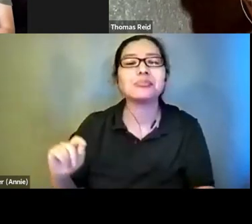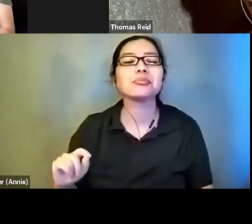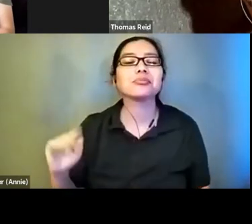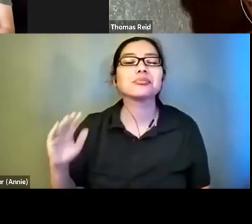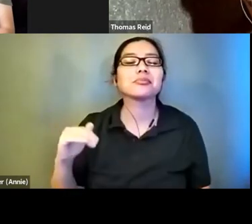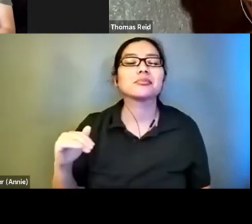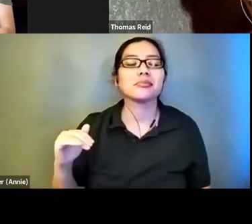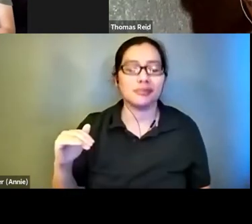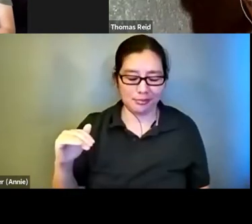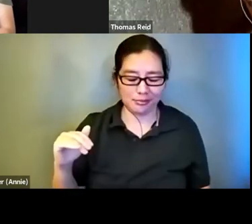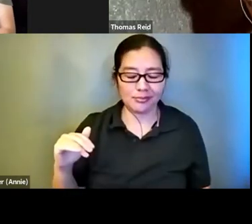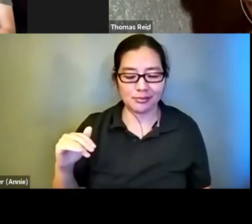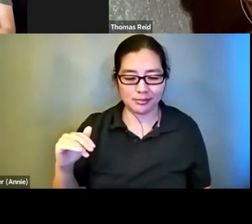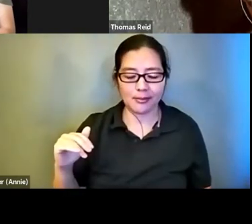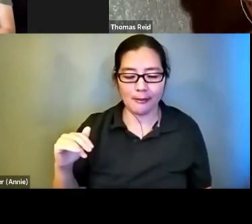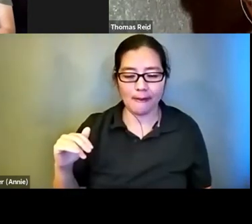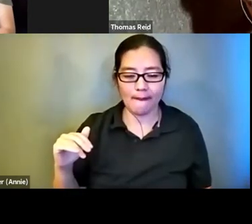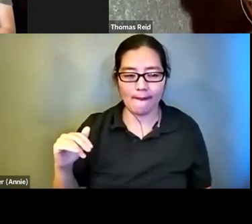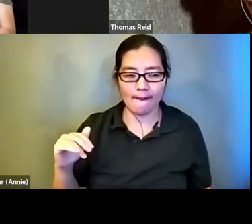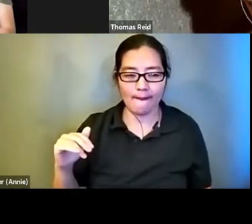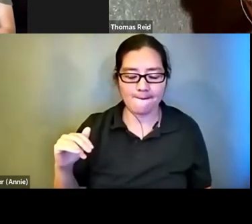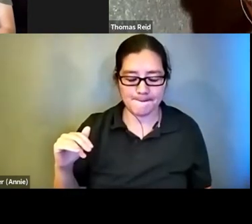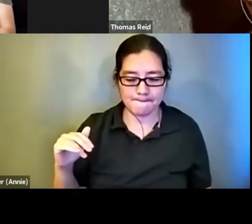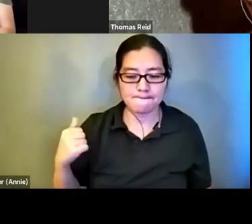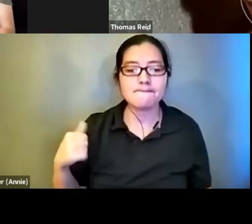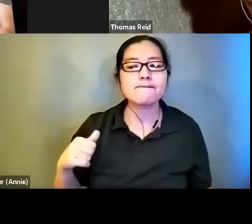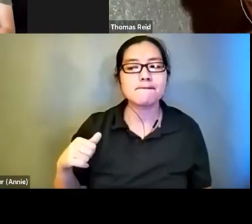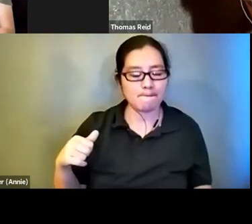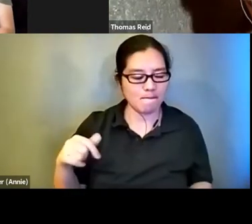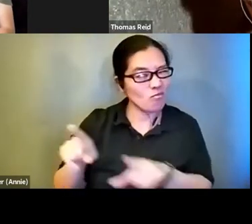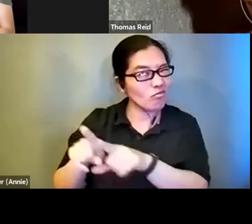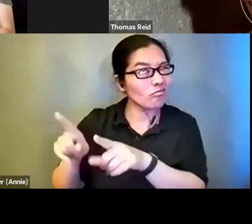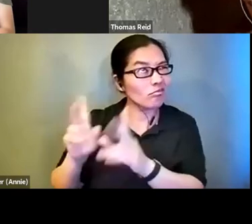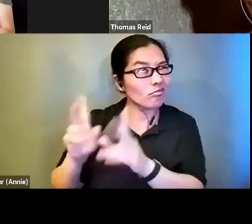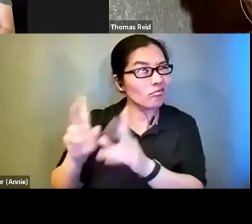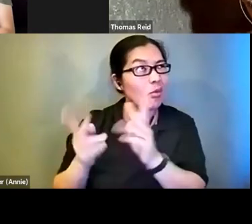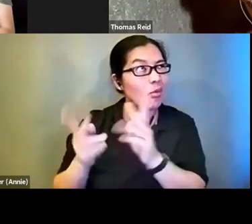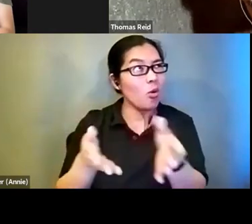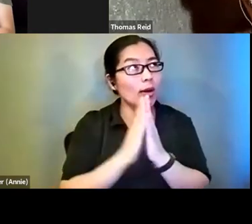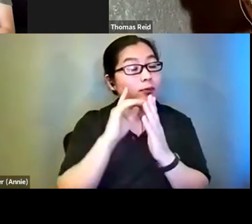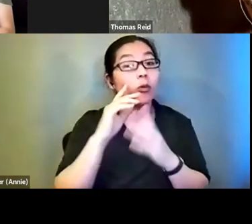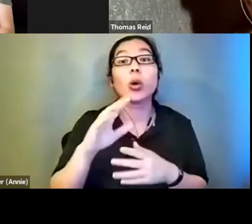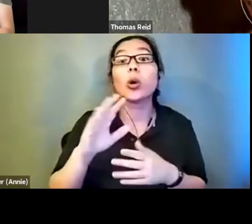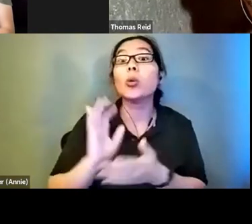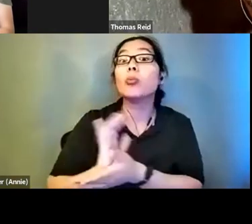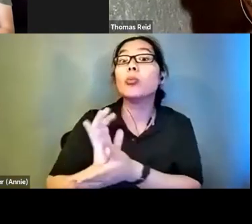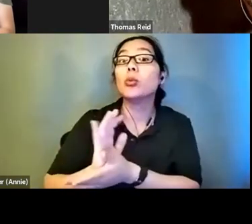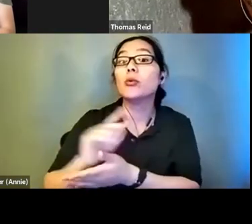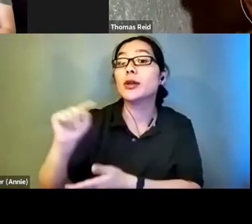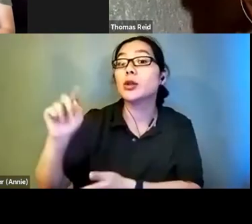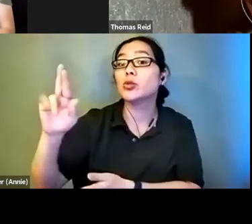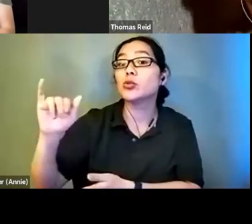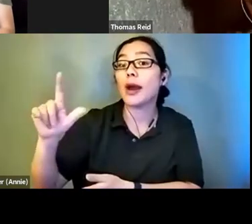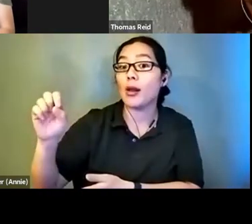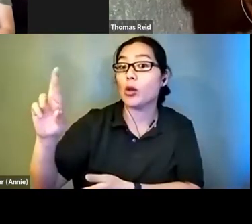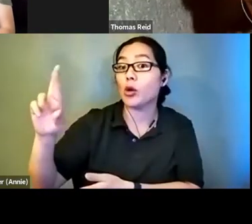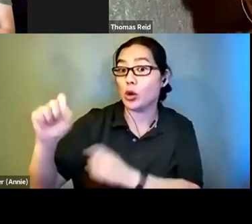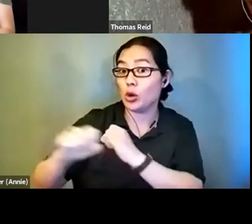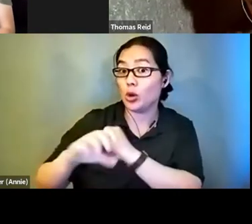lot of asks for movie trailers. Which are especially difficult to describe